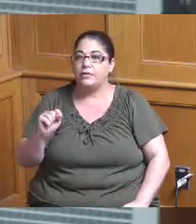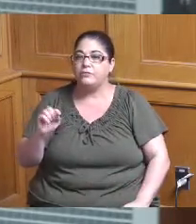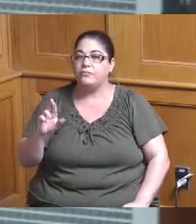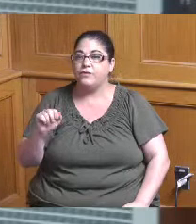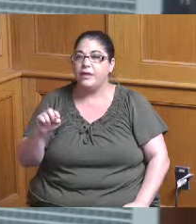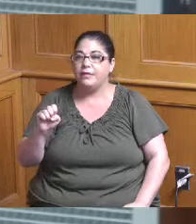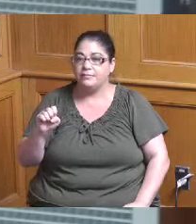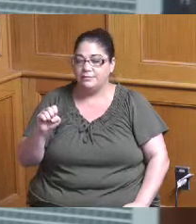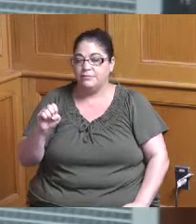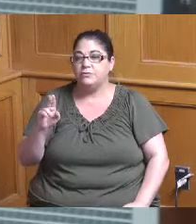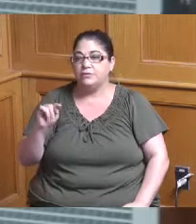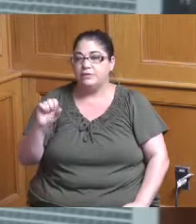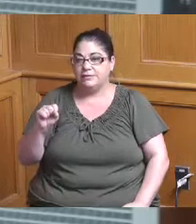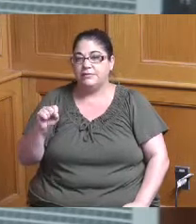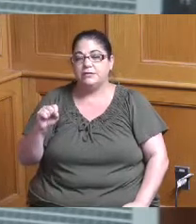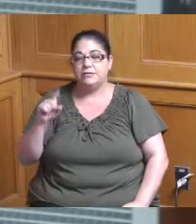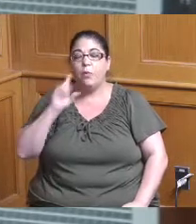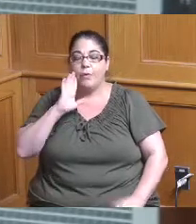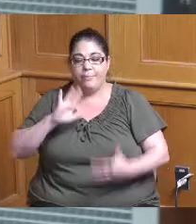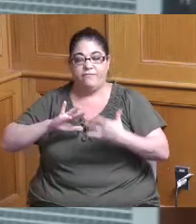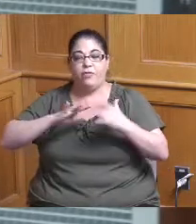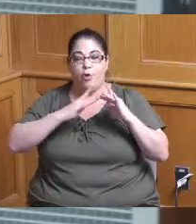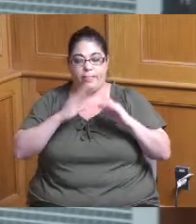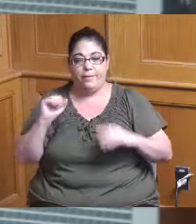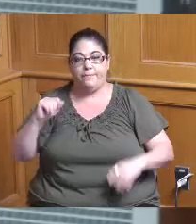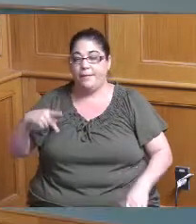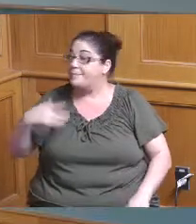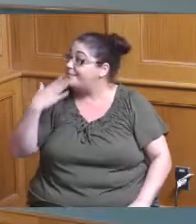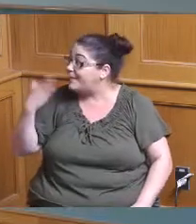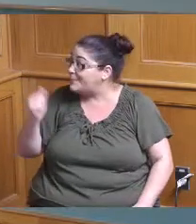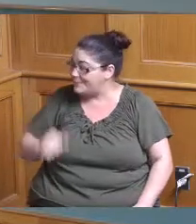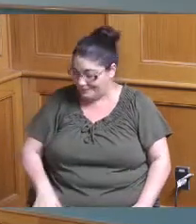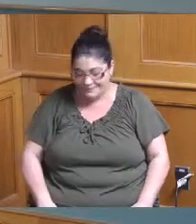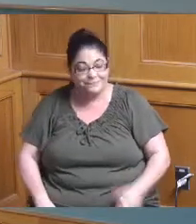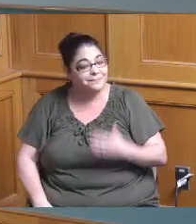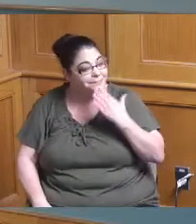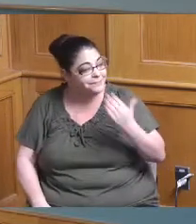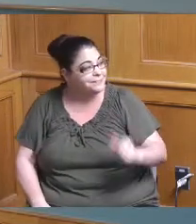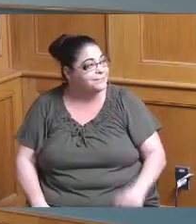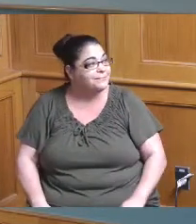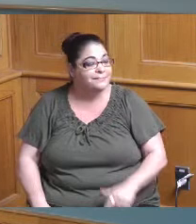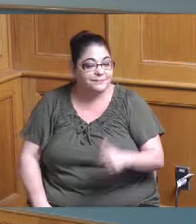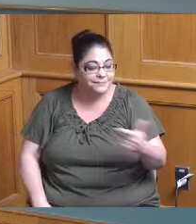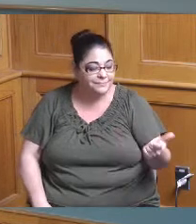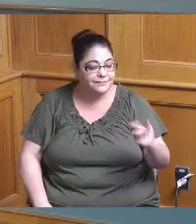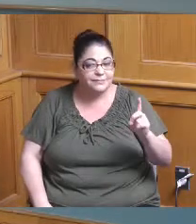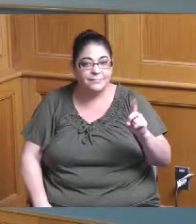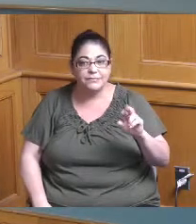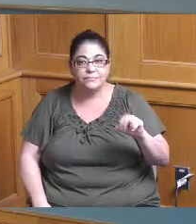in that online map okay thank you thank you Commissioner Driehaus thank you thank you mark for